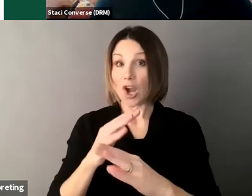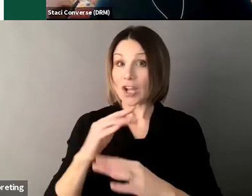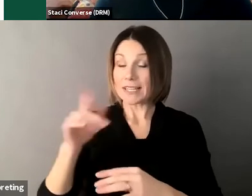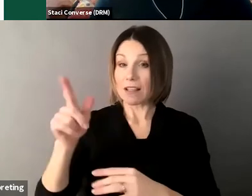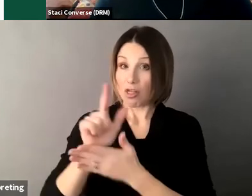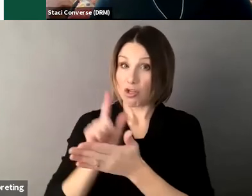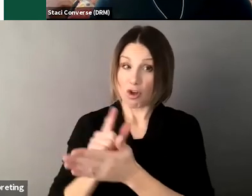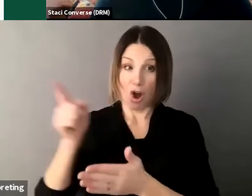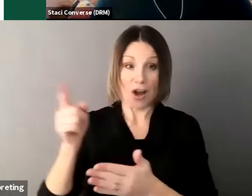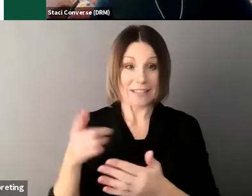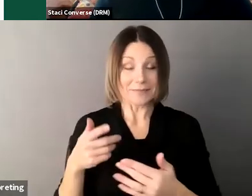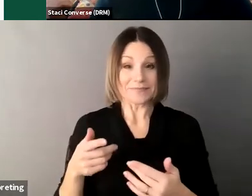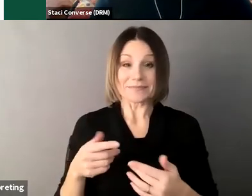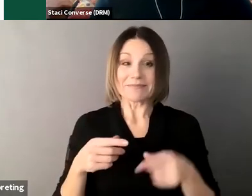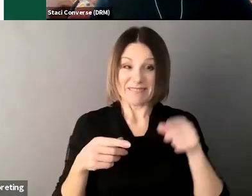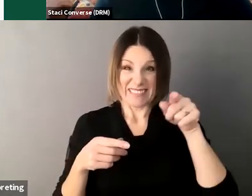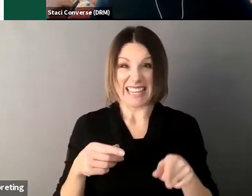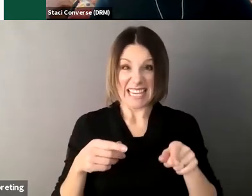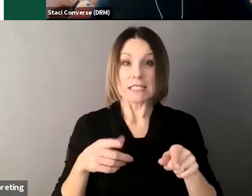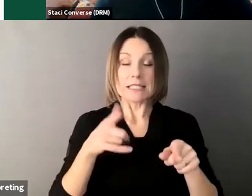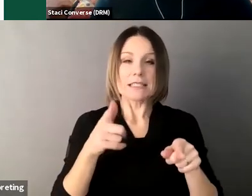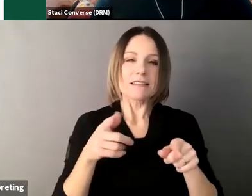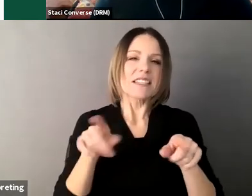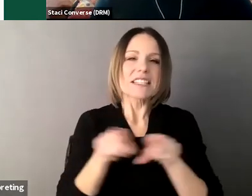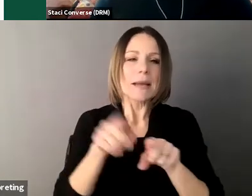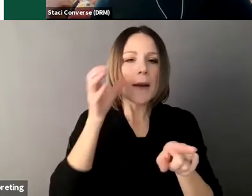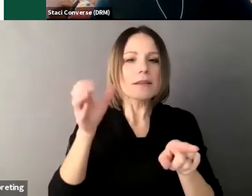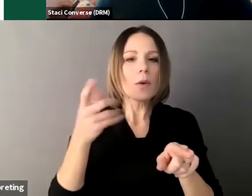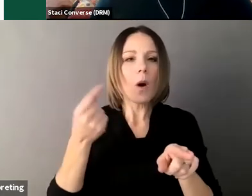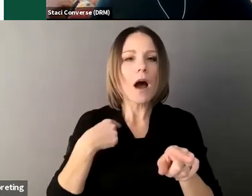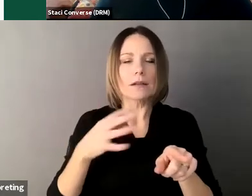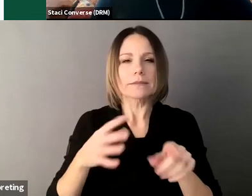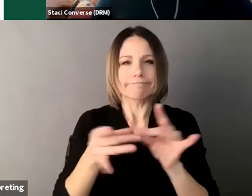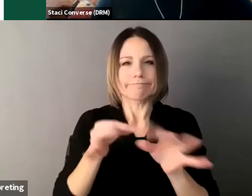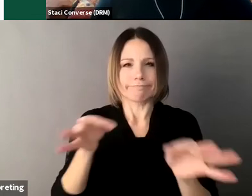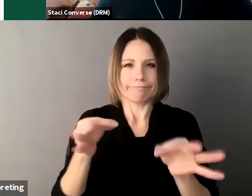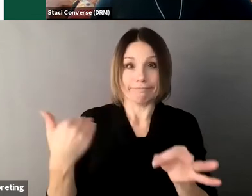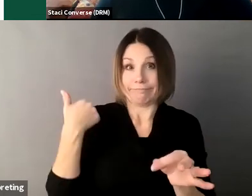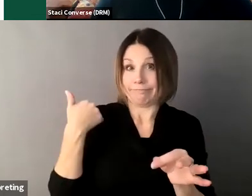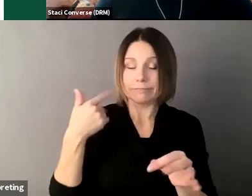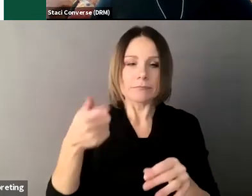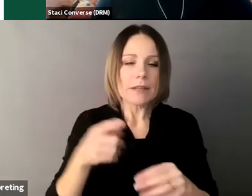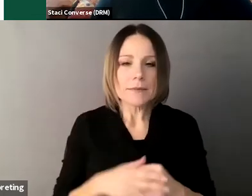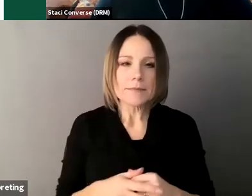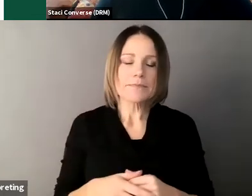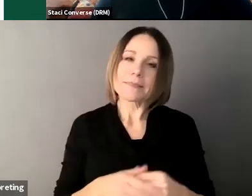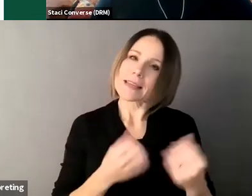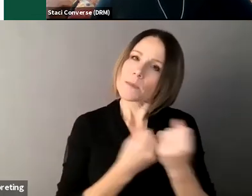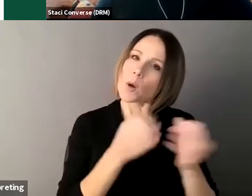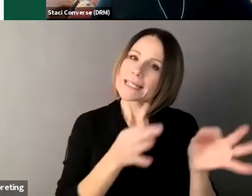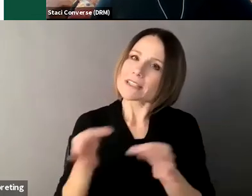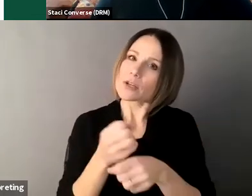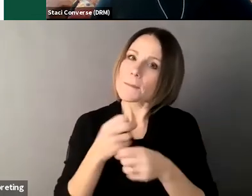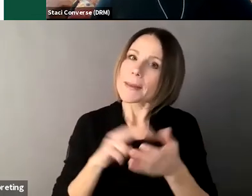talked about earlier so supported decision-making means assistance from one or more persons of an